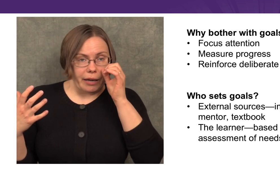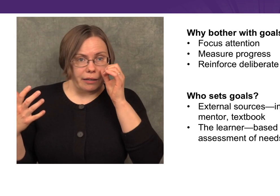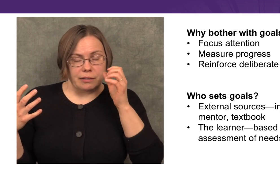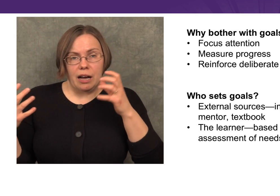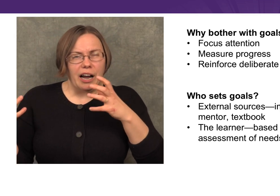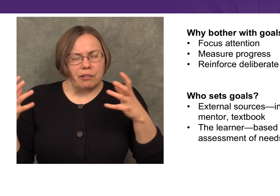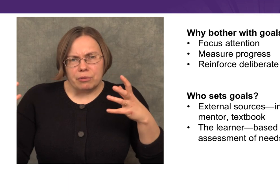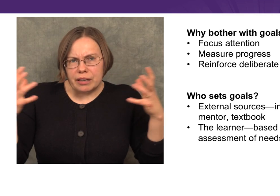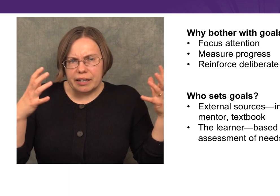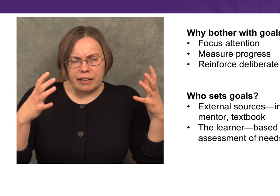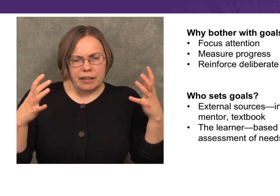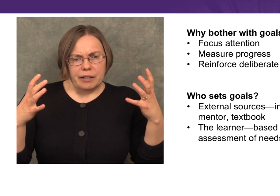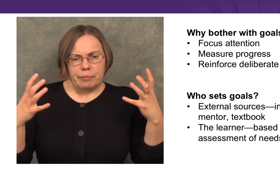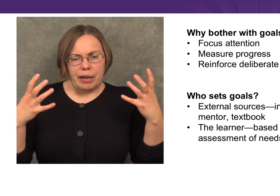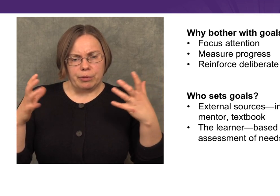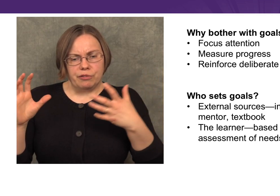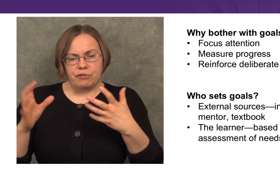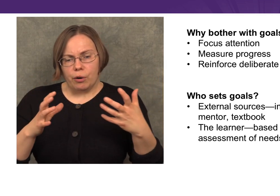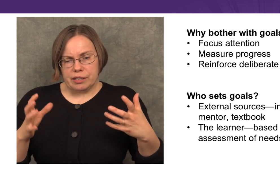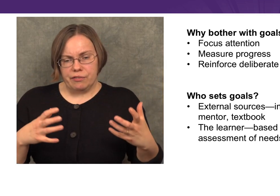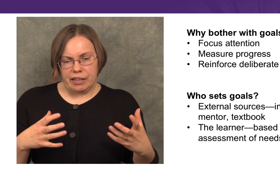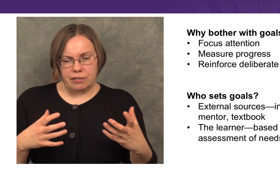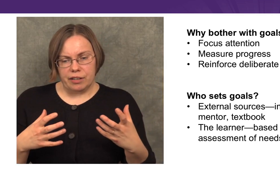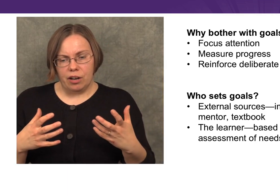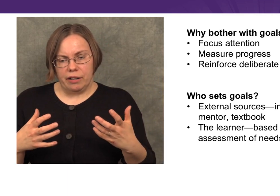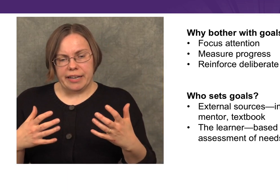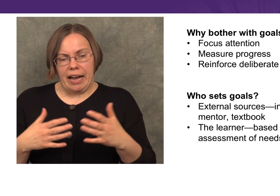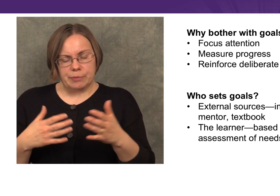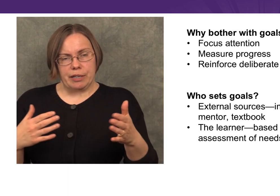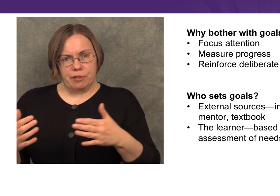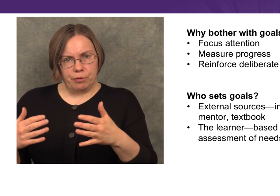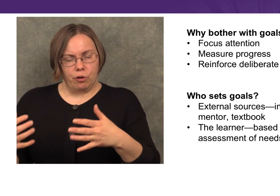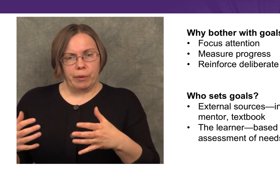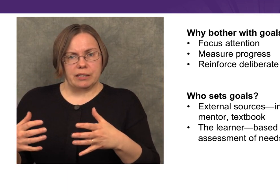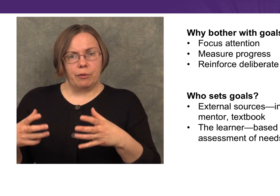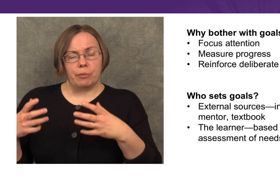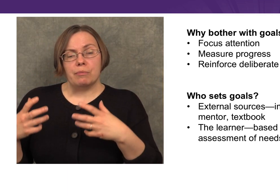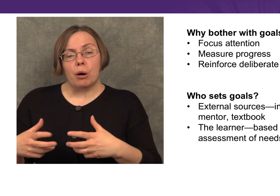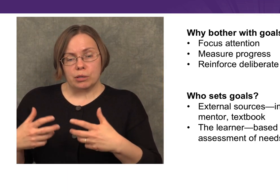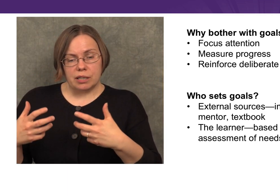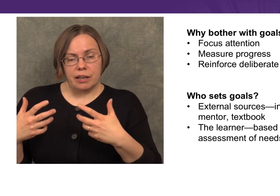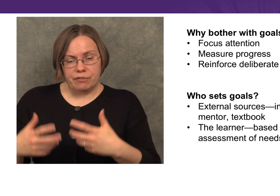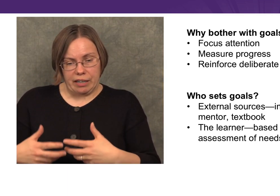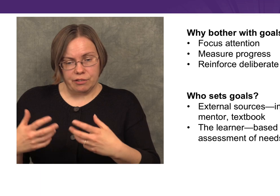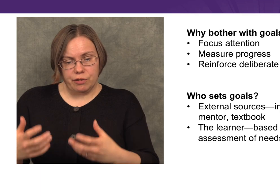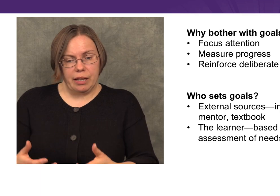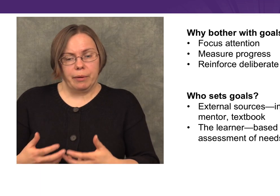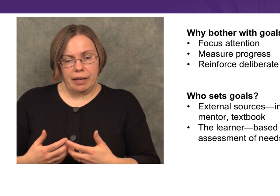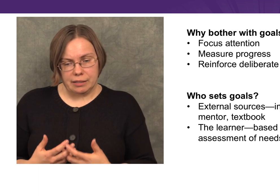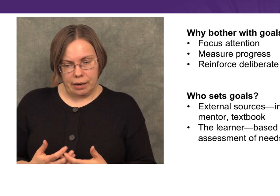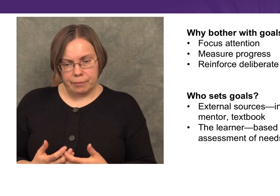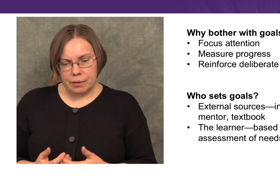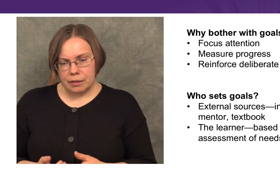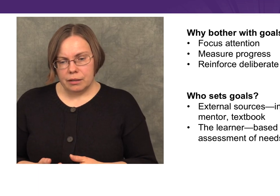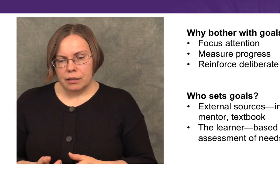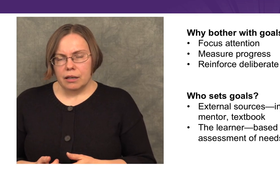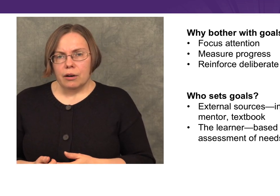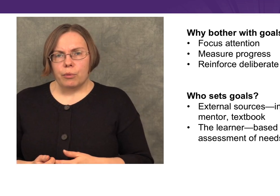They may not really be able to focus effectively on the aspect of performance that would be most effective for them at that time.